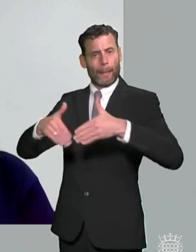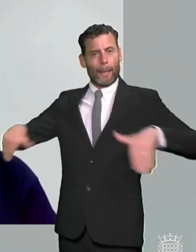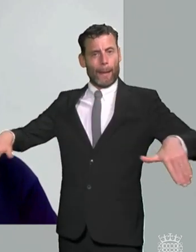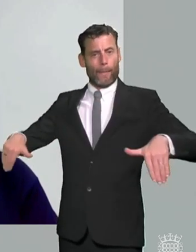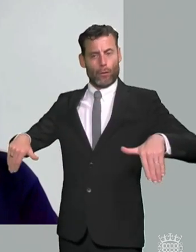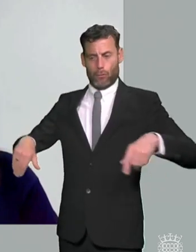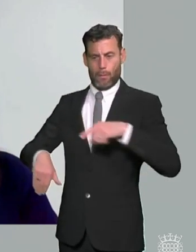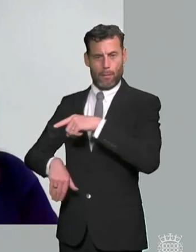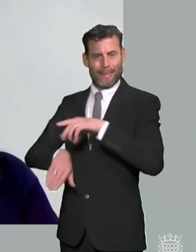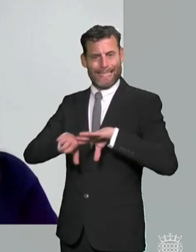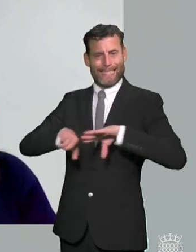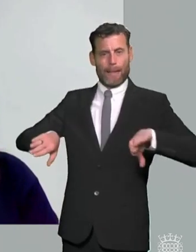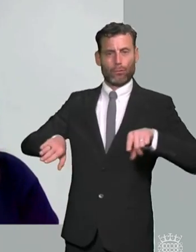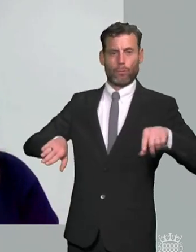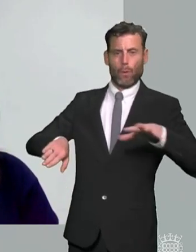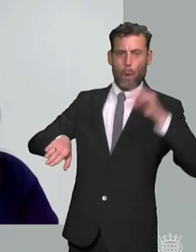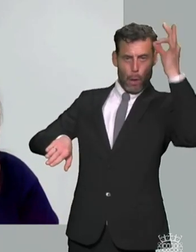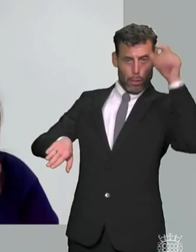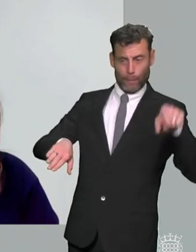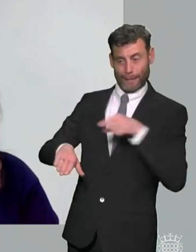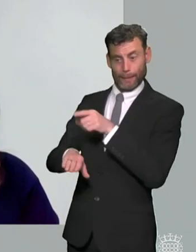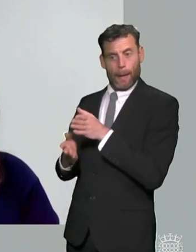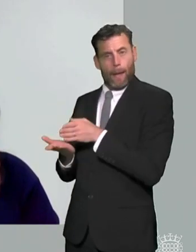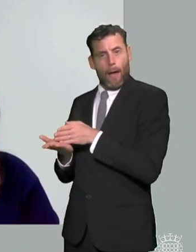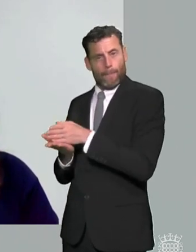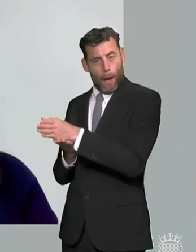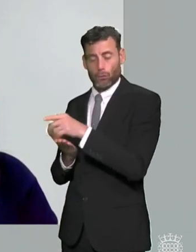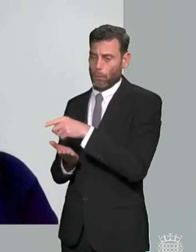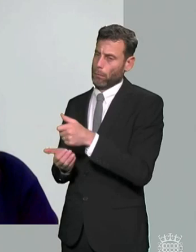um that requirement for a kind of neutral advocate and i think you know we have seen the emergence of